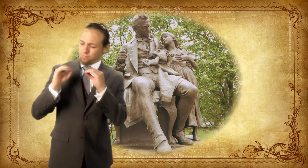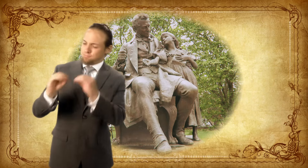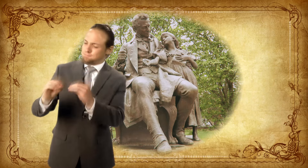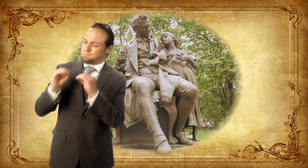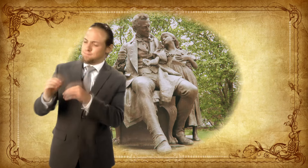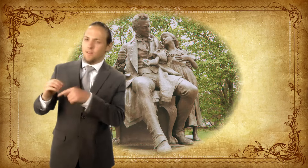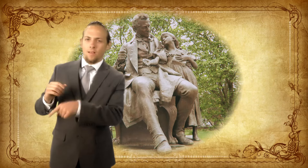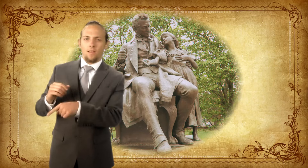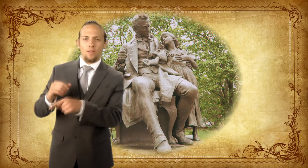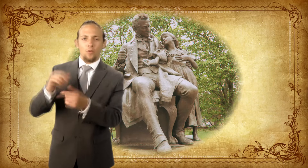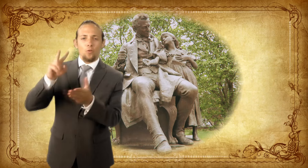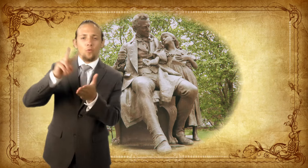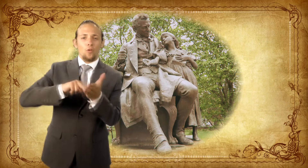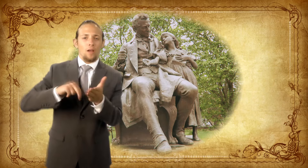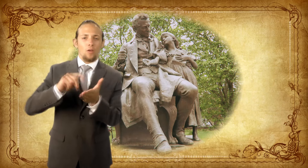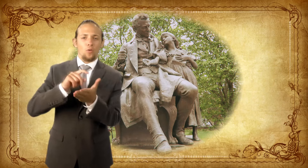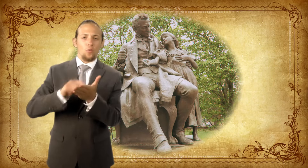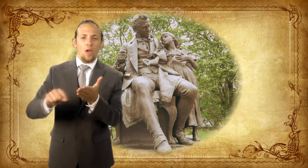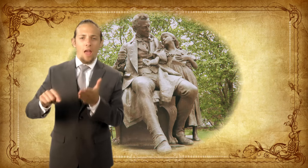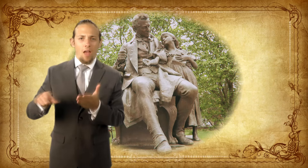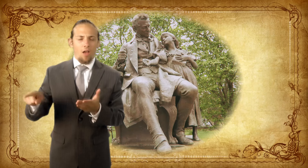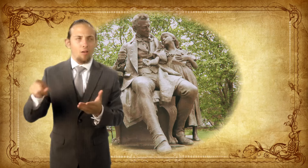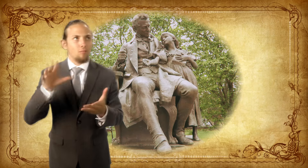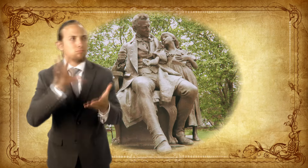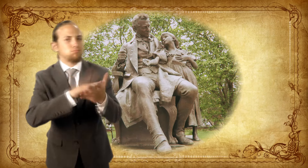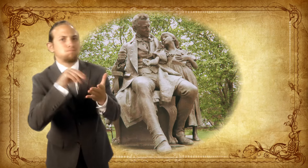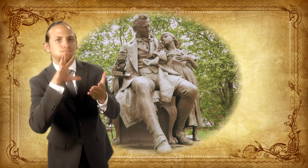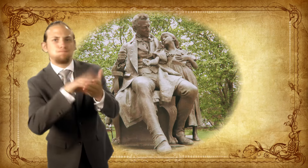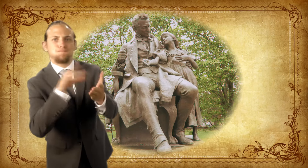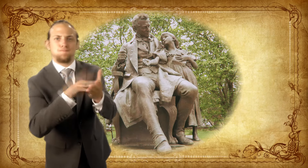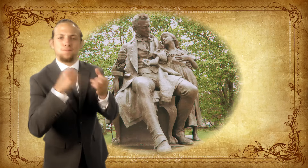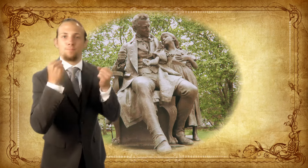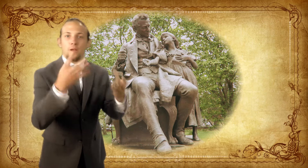Thomas also taught Alice to read and write -